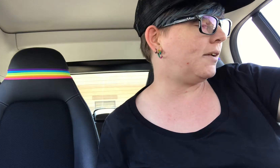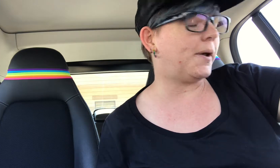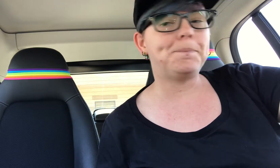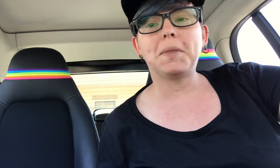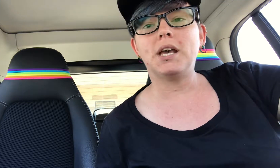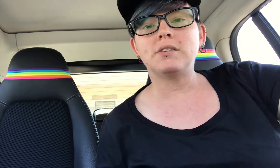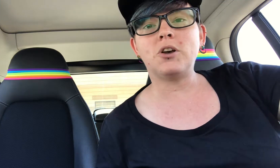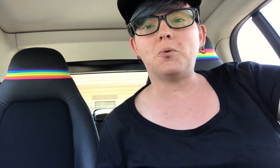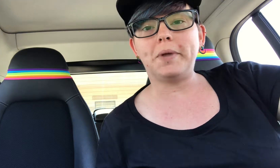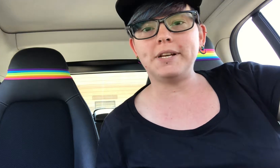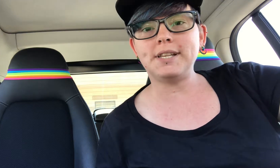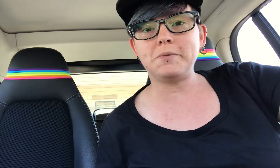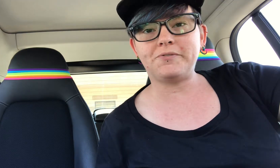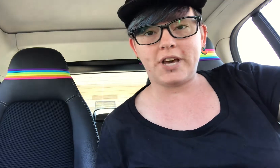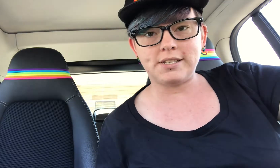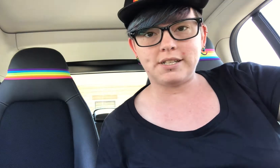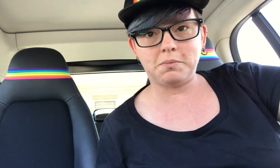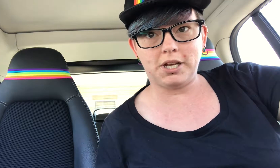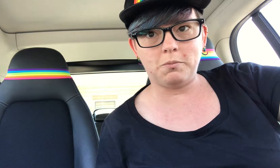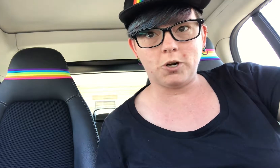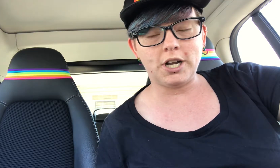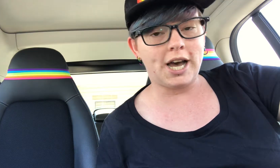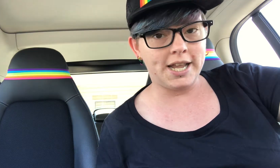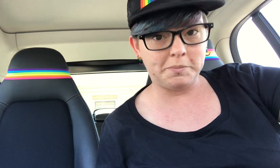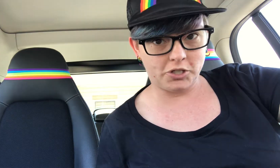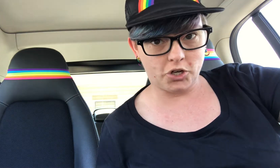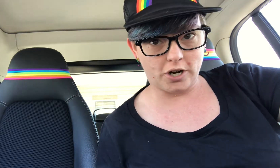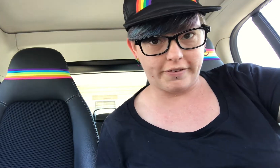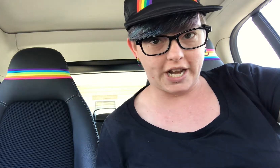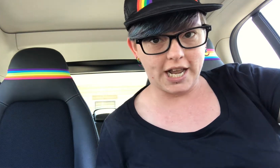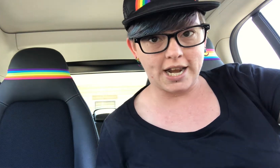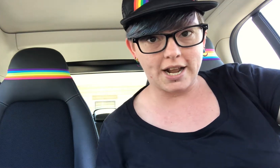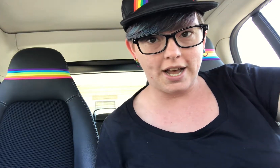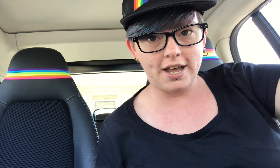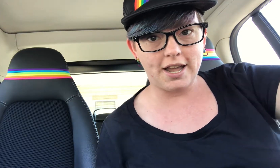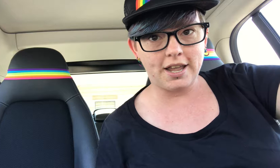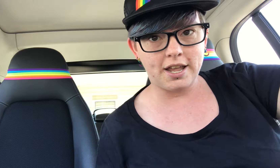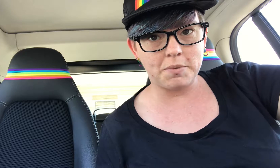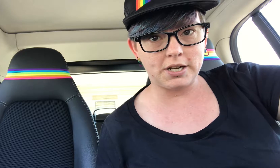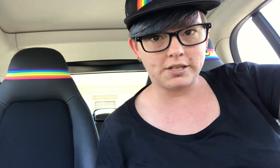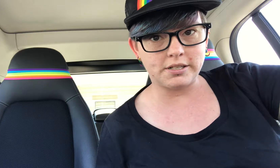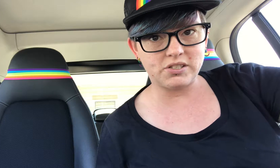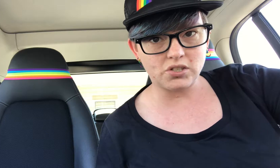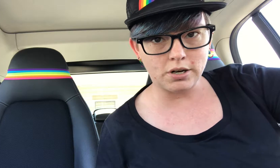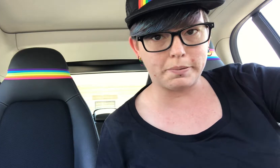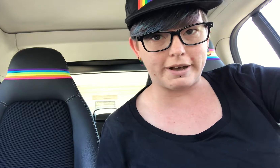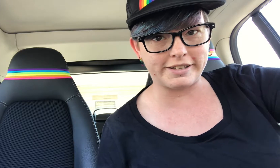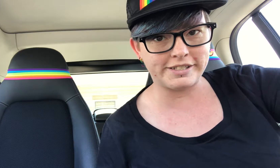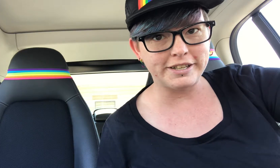Anyway, so because that was fasting bloodwork, I am starving, and I am headed to Starbucks